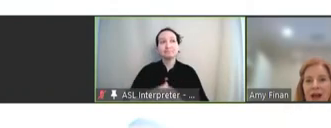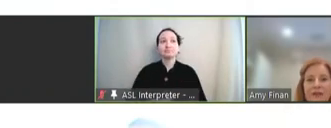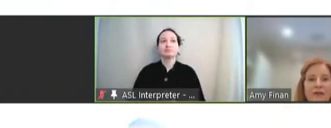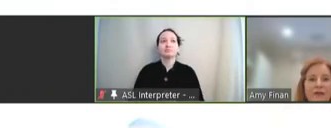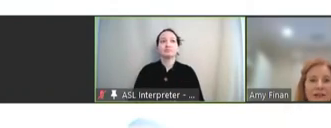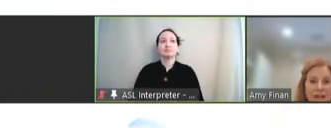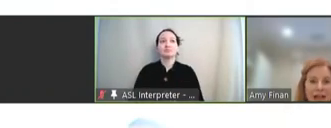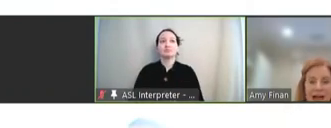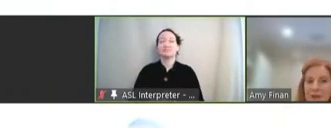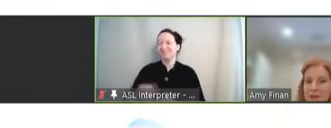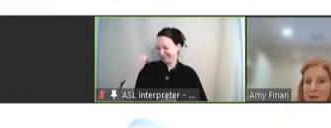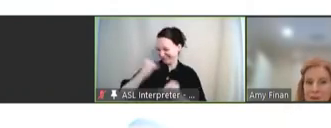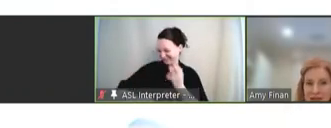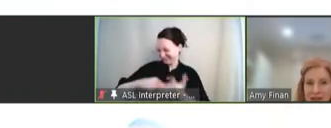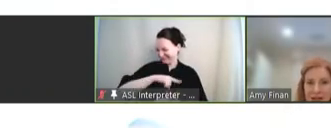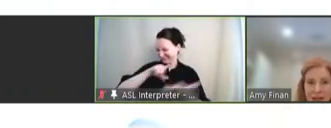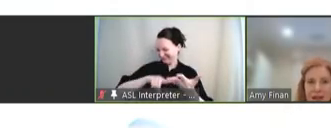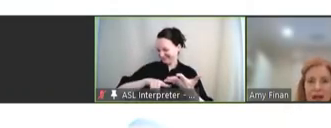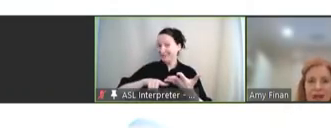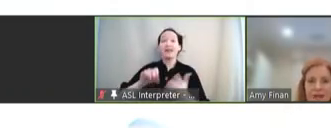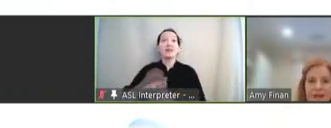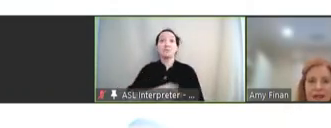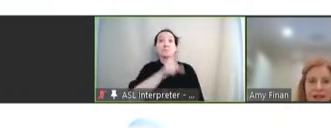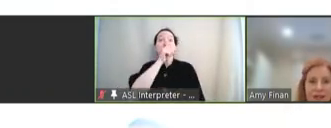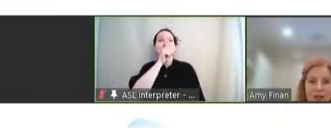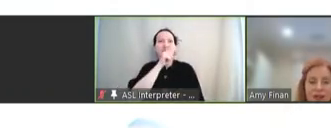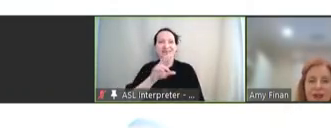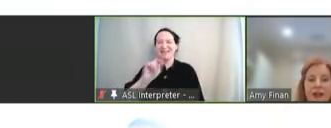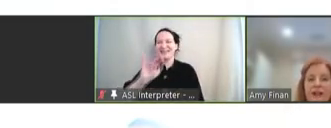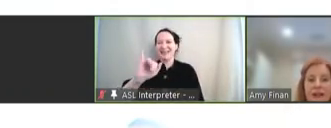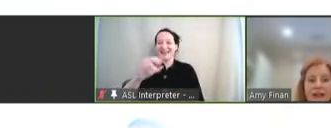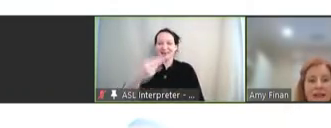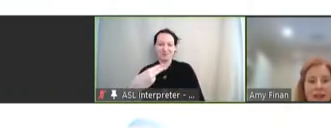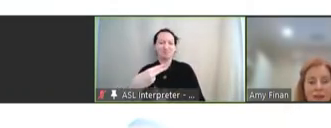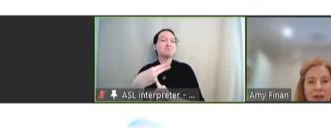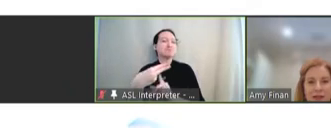And finally, I would be remiss not to highlight the NIH. The NIH plays